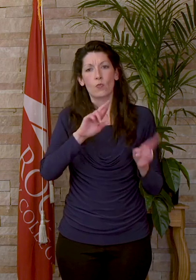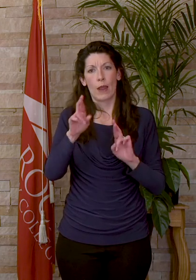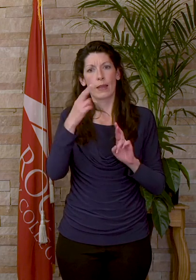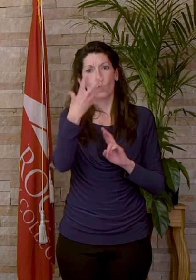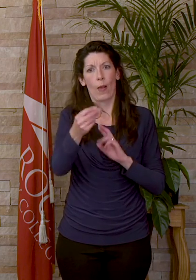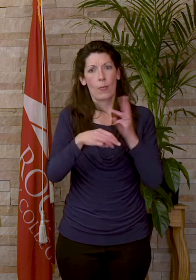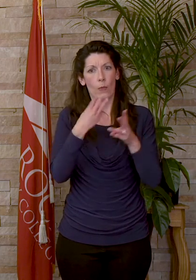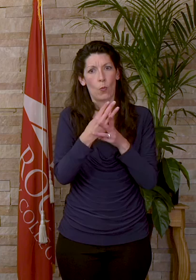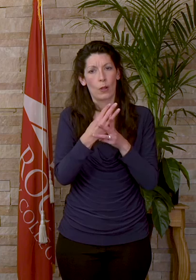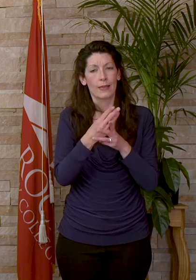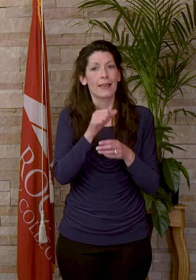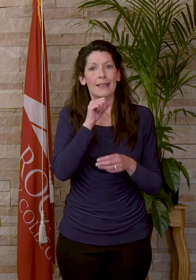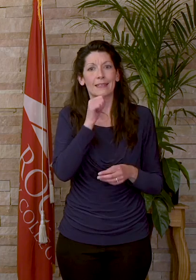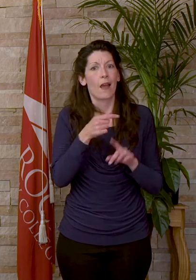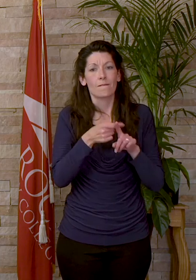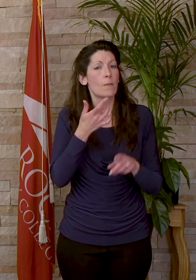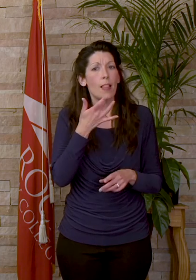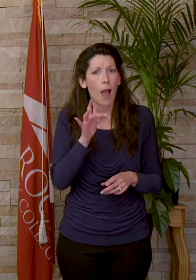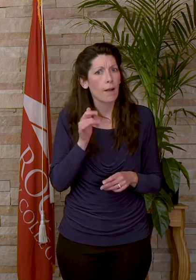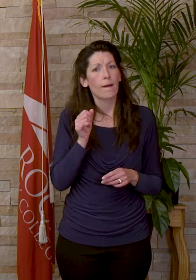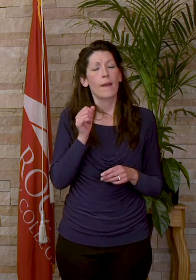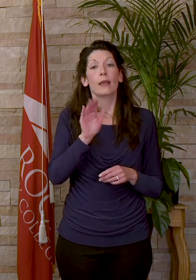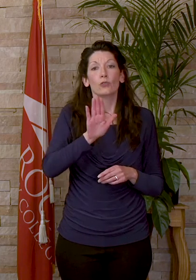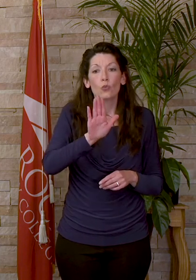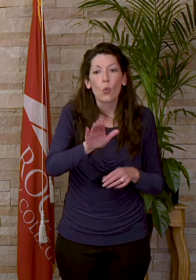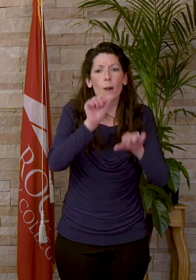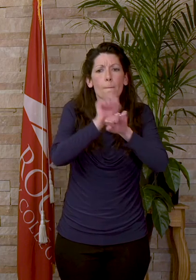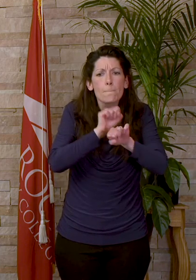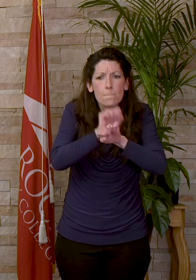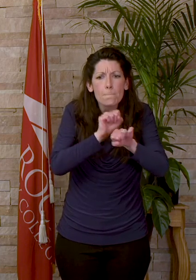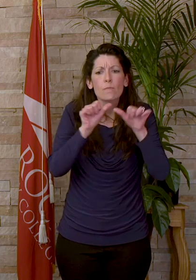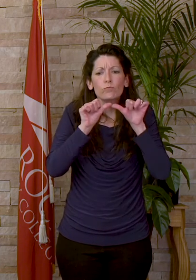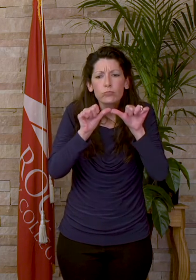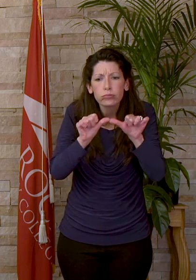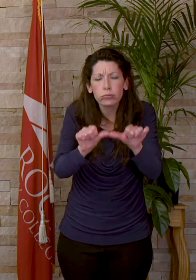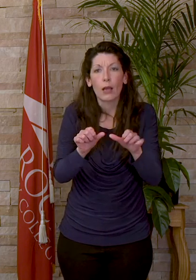This is not due to luck or chance, it is due to your hard work and perseverance. Luck has nothing